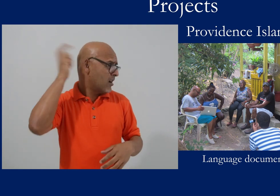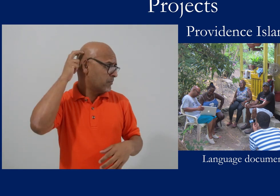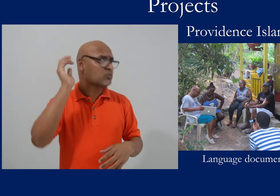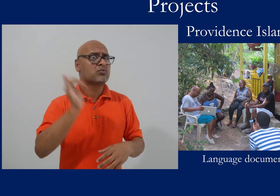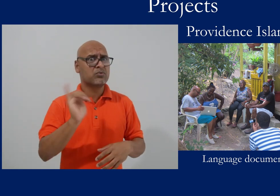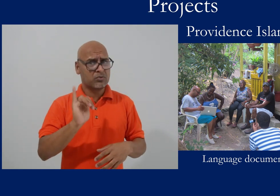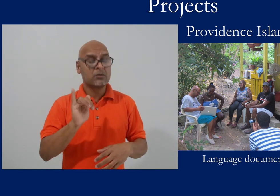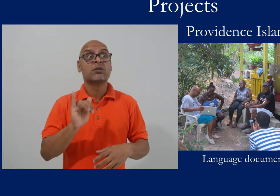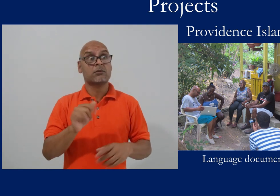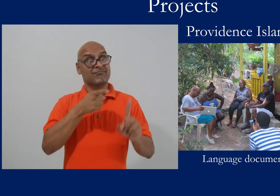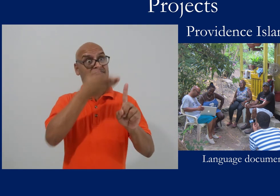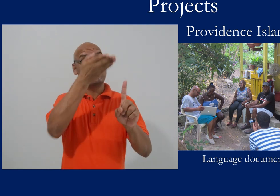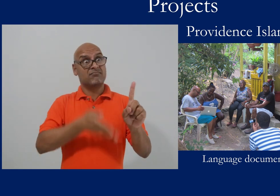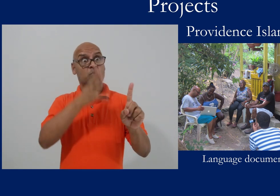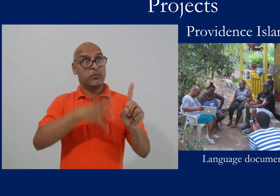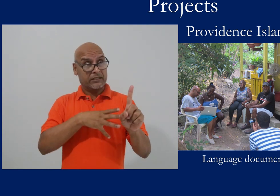We met one deaf boy, and he'd had a cochlear implant